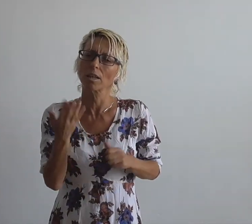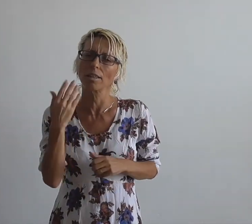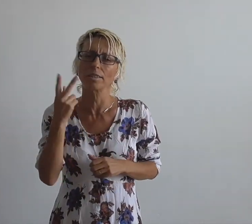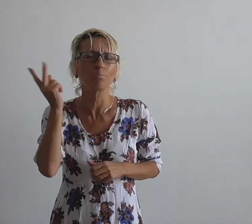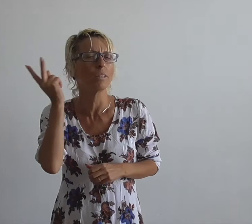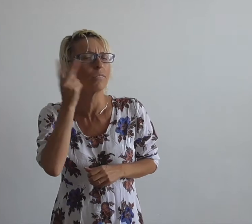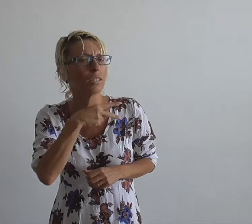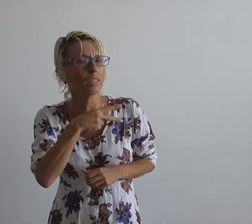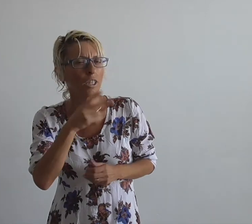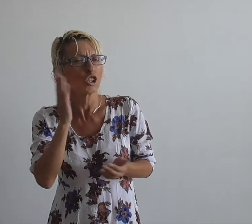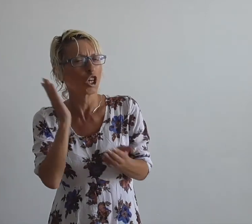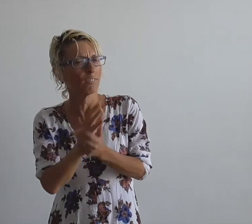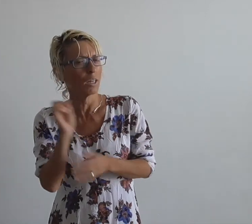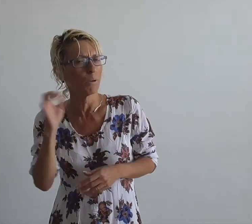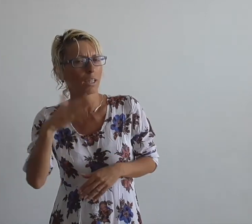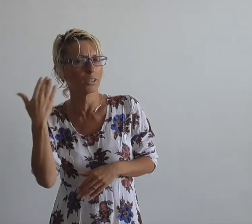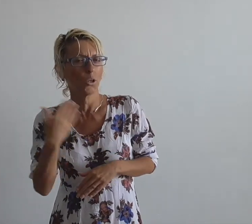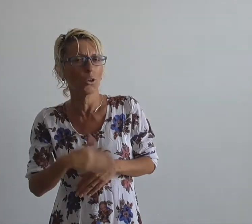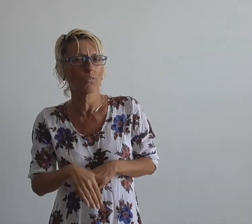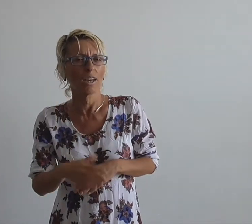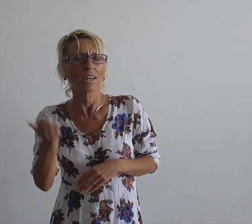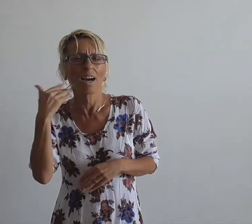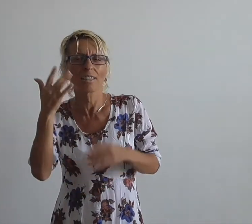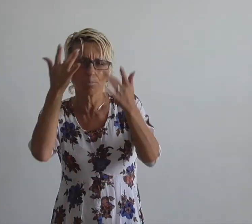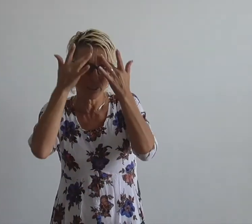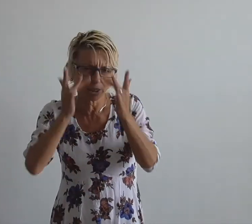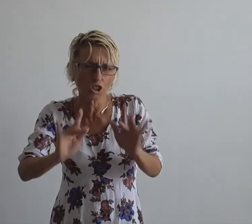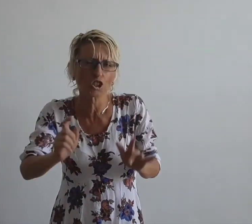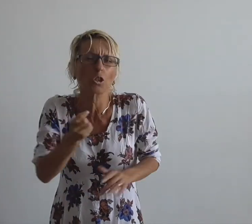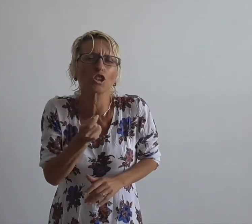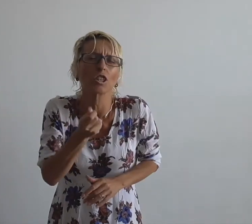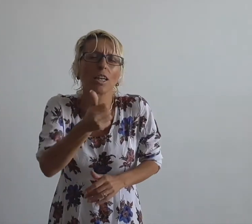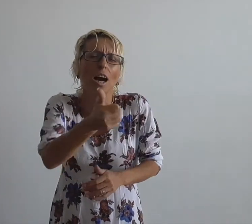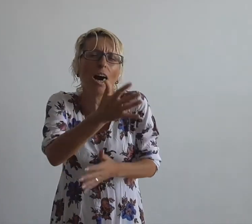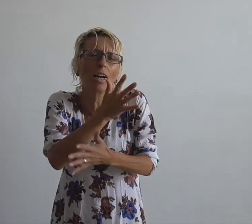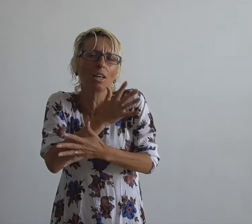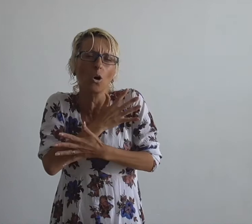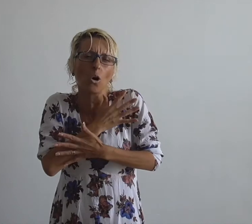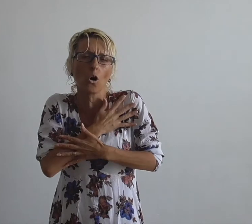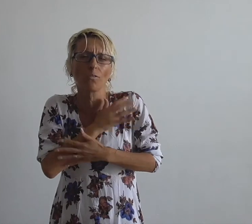If I understood the end is near I would dedicate every second to love